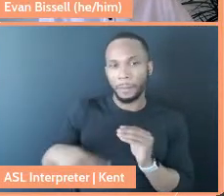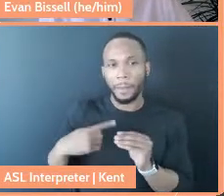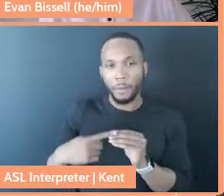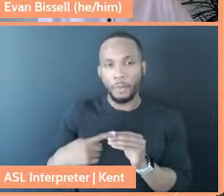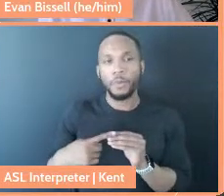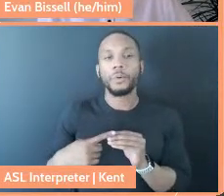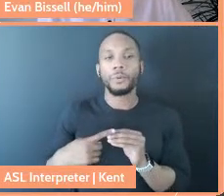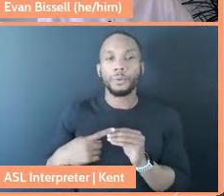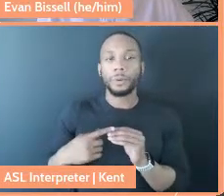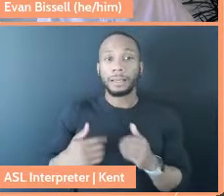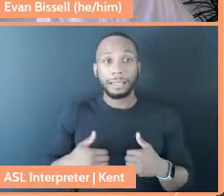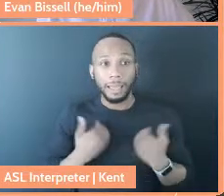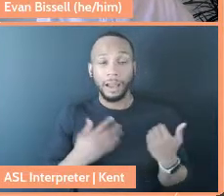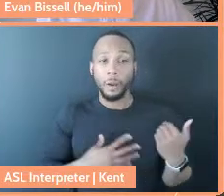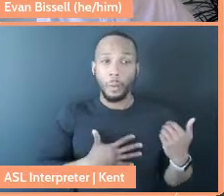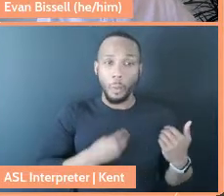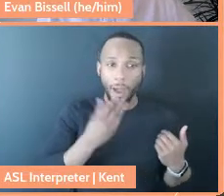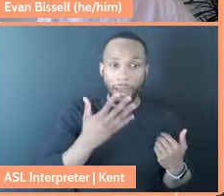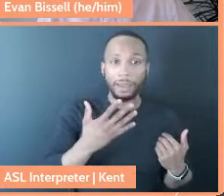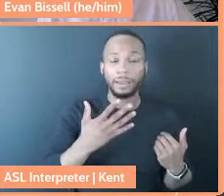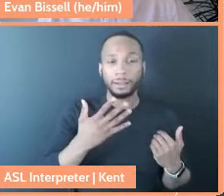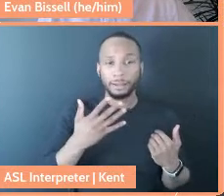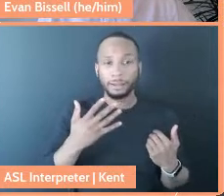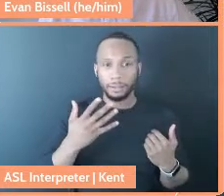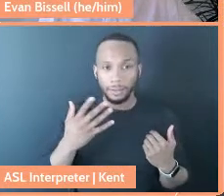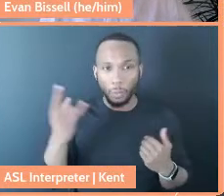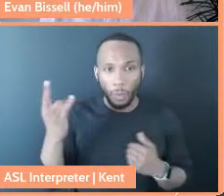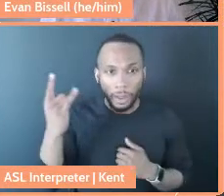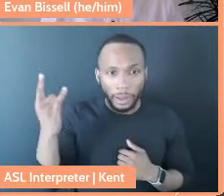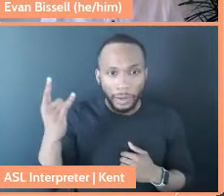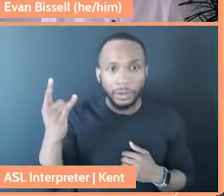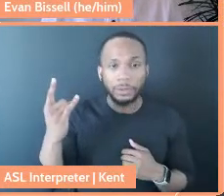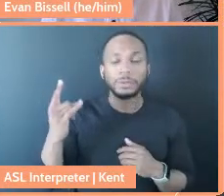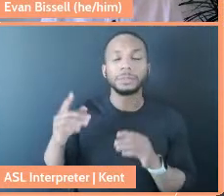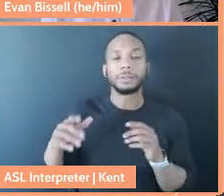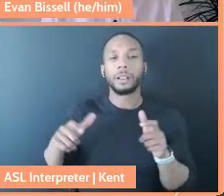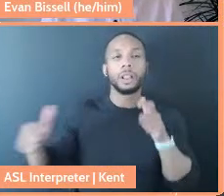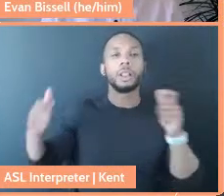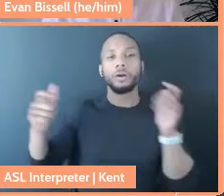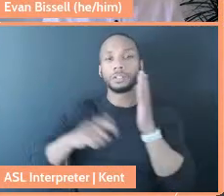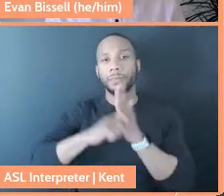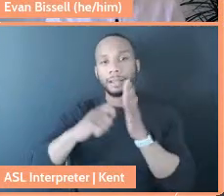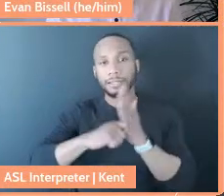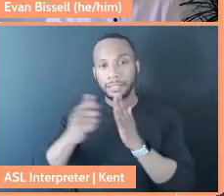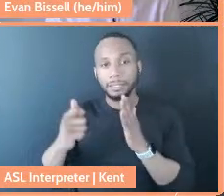young white readers. Millions of them. It was a large magazine, and it said it's still struggling